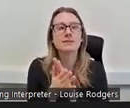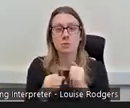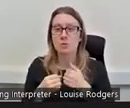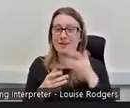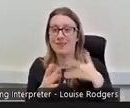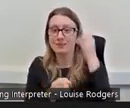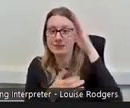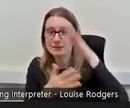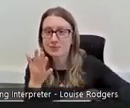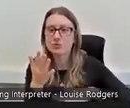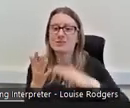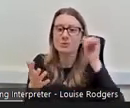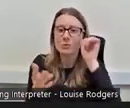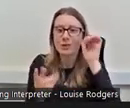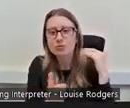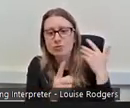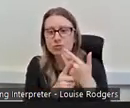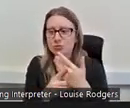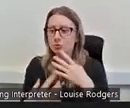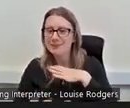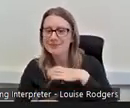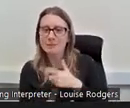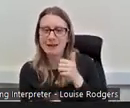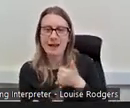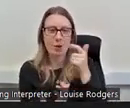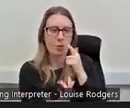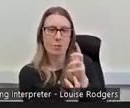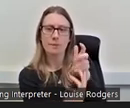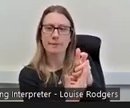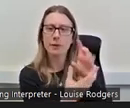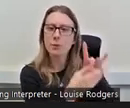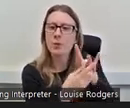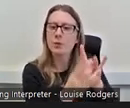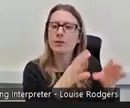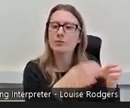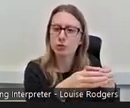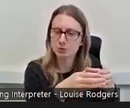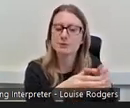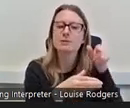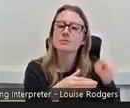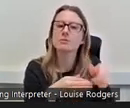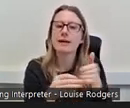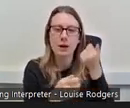knowledge to adapt how I work with groups and how we became more approachable as a funder